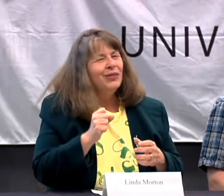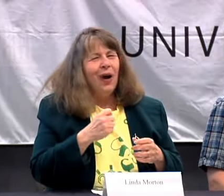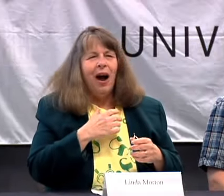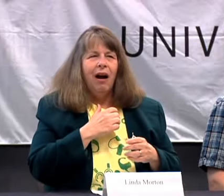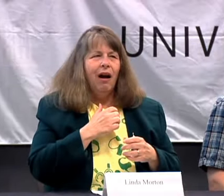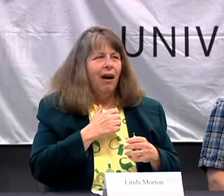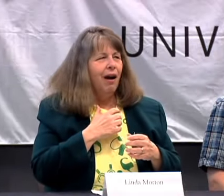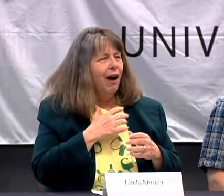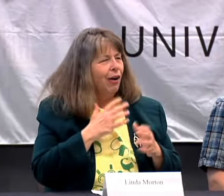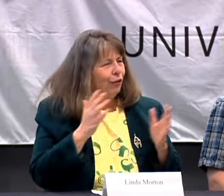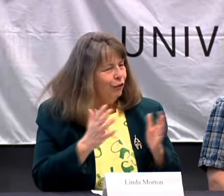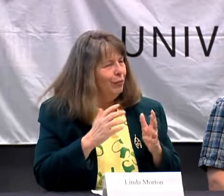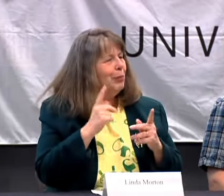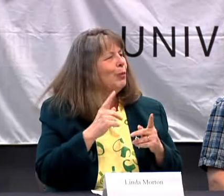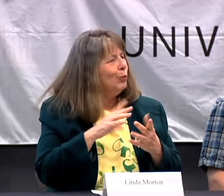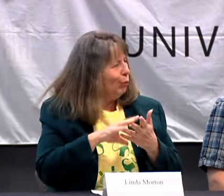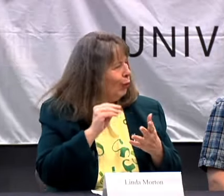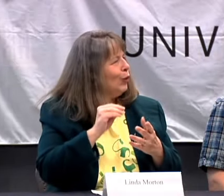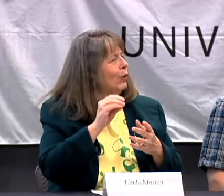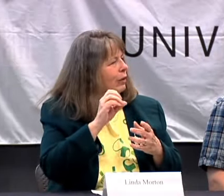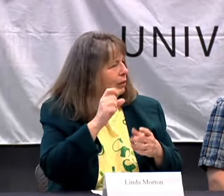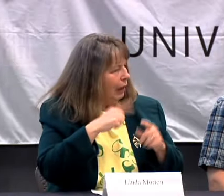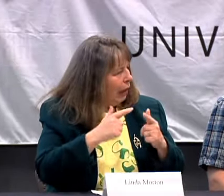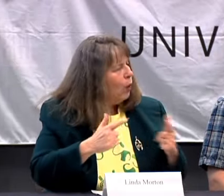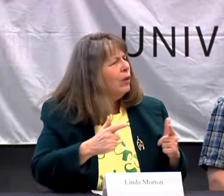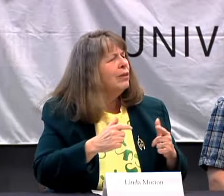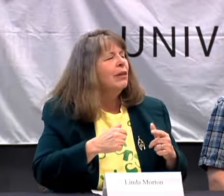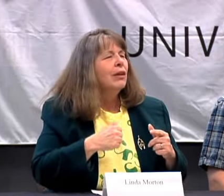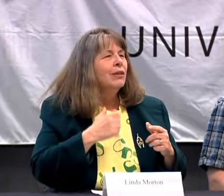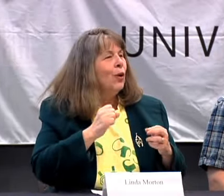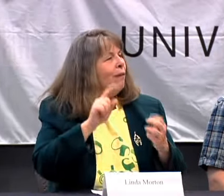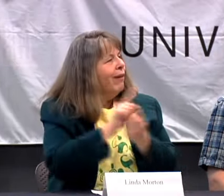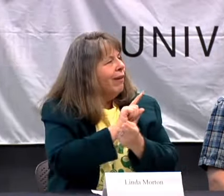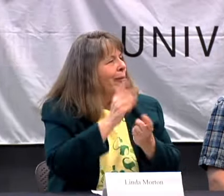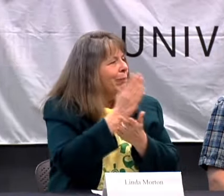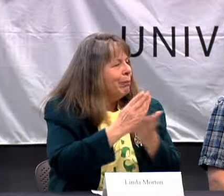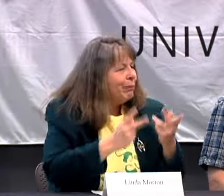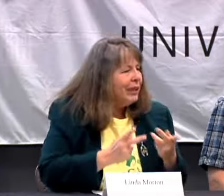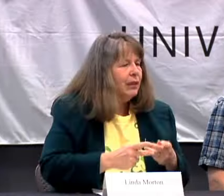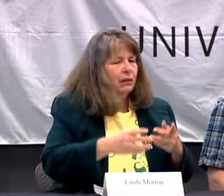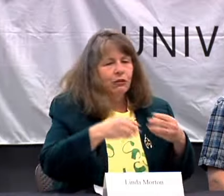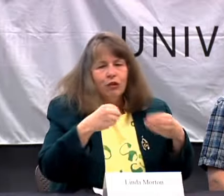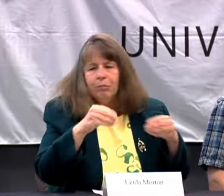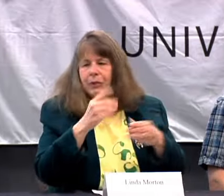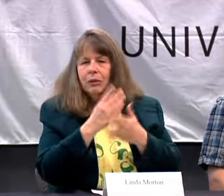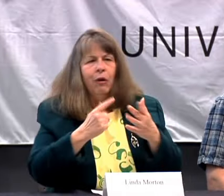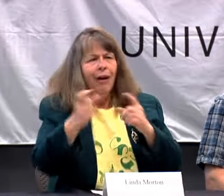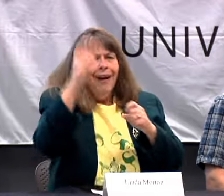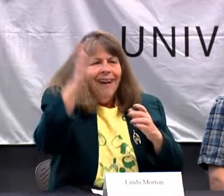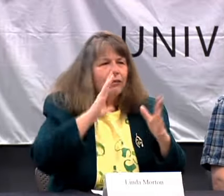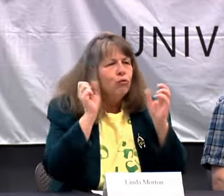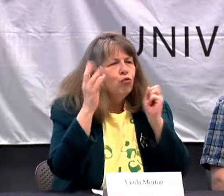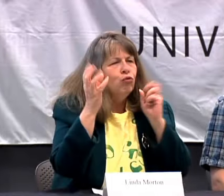WRONG, BUT I WISH PEOPLE WOULD LEARN SIGN LANGUAGE. IT JUST MAKES IT SO